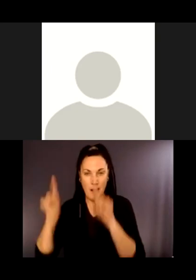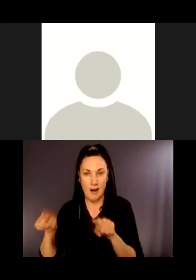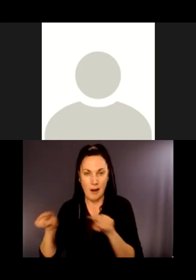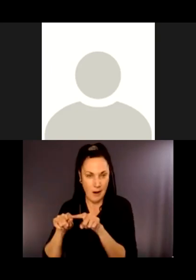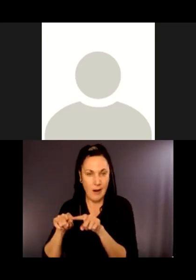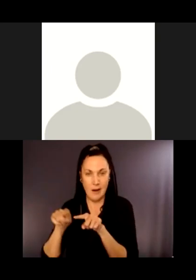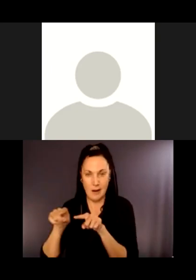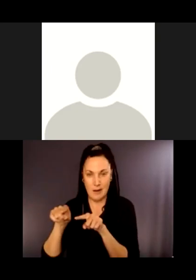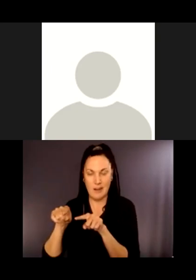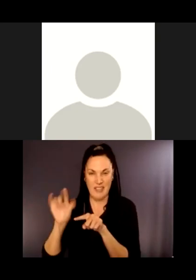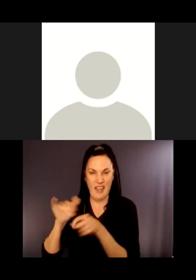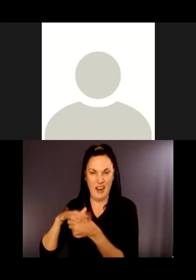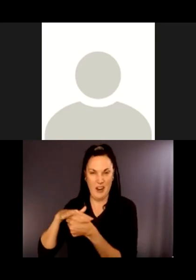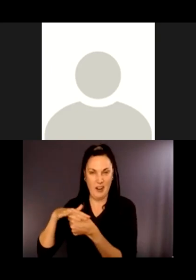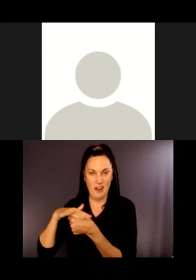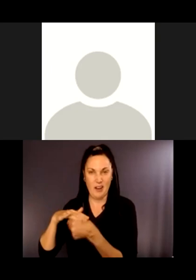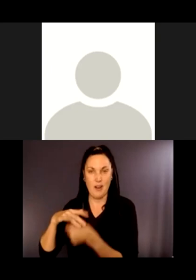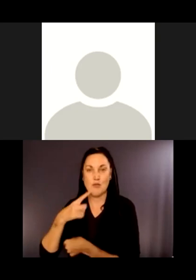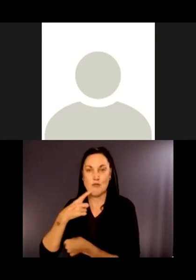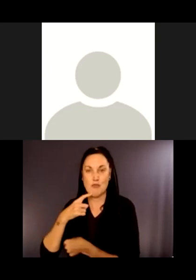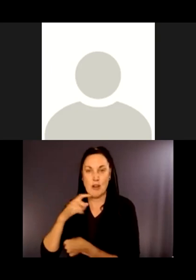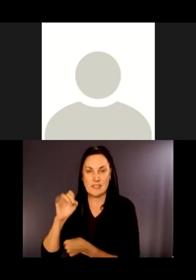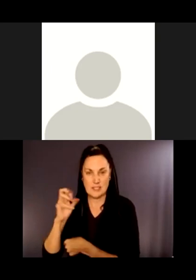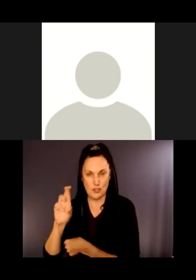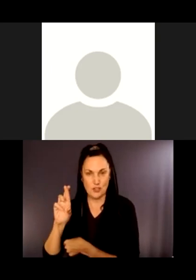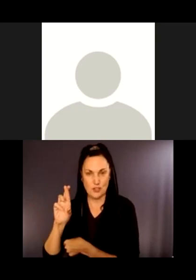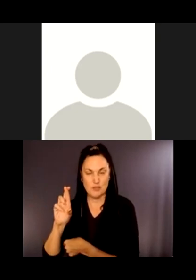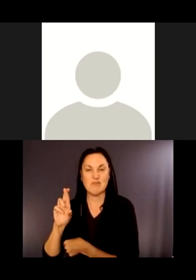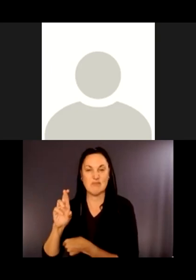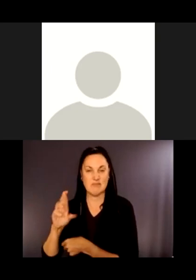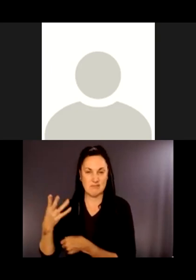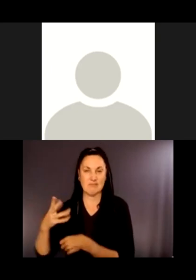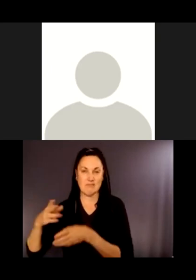There's a dark rectangle around the Red Cedar Trailhead area.